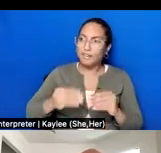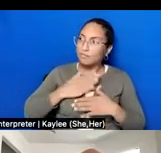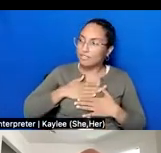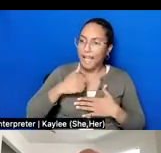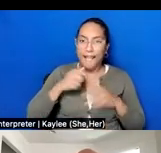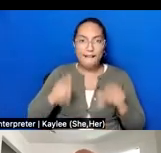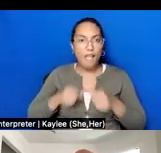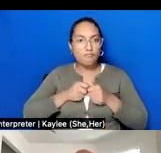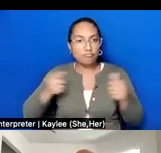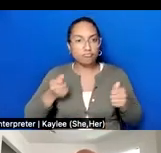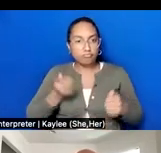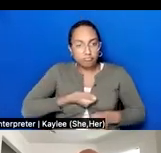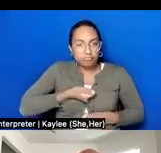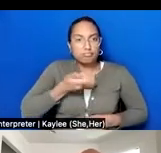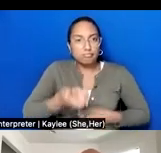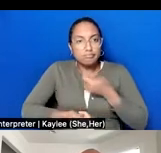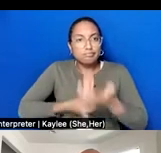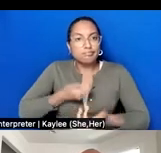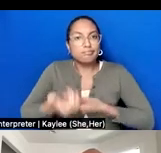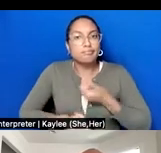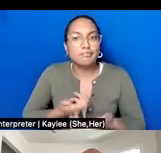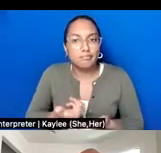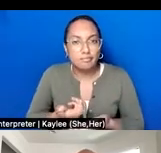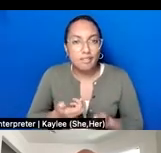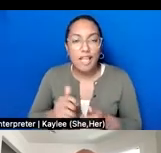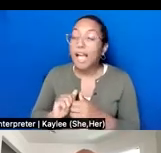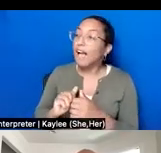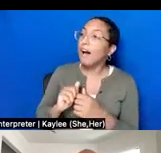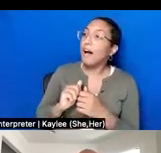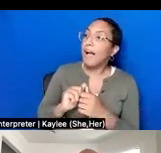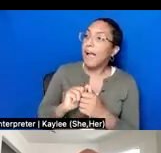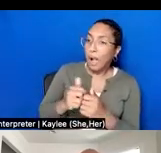how are we demonstrating that we can be entrusted with their lived experience?